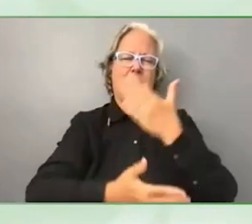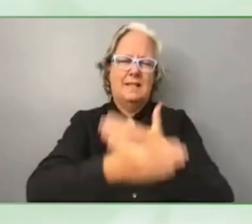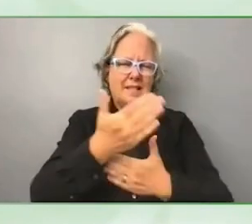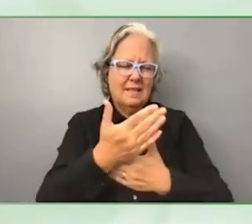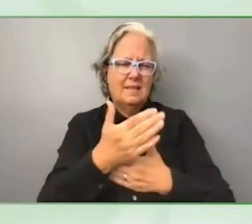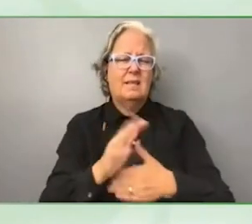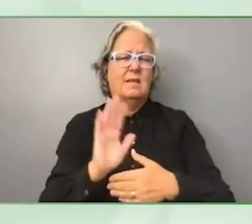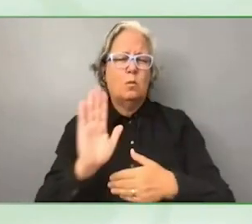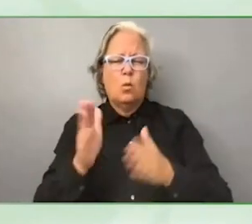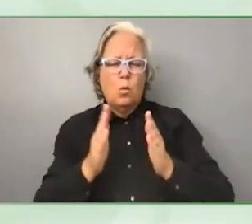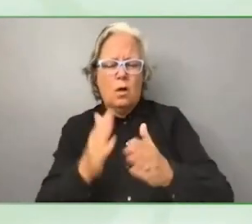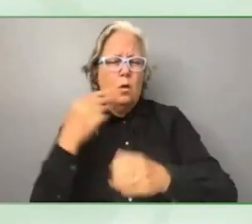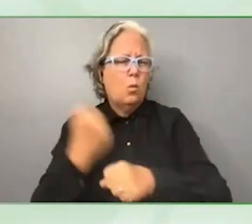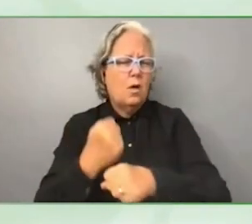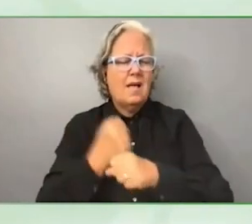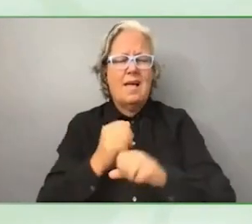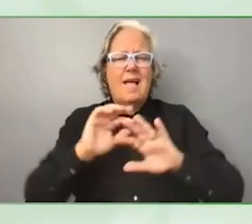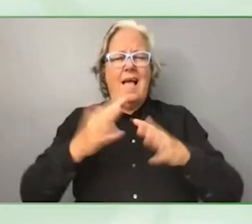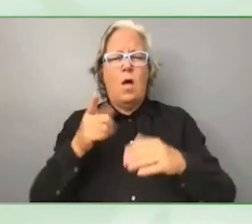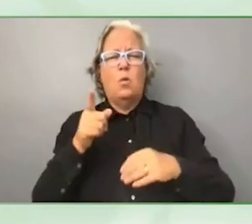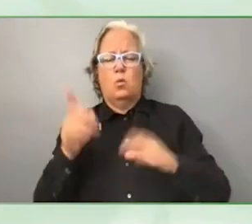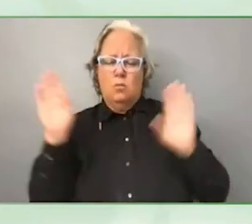localise it to all the different countries that you are in?